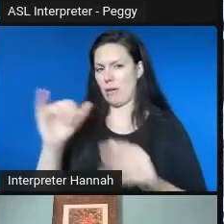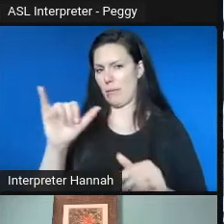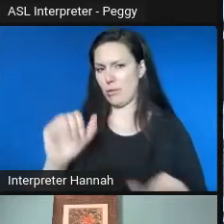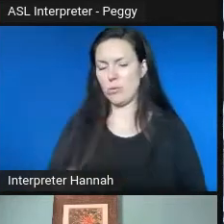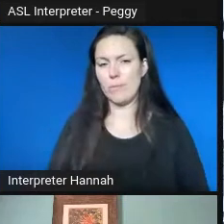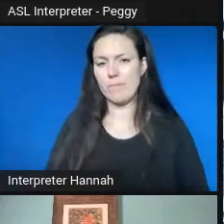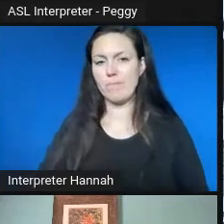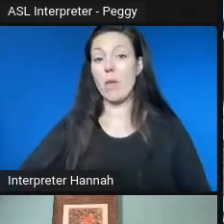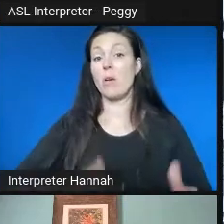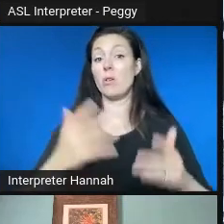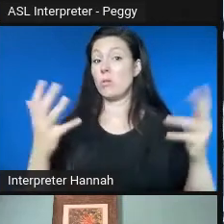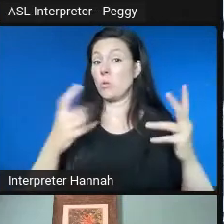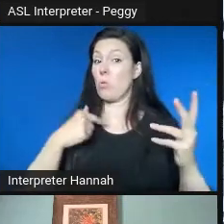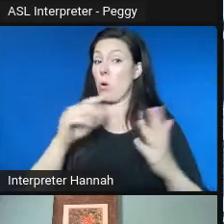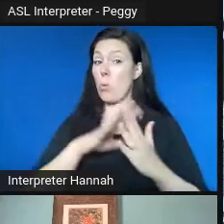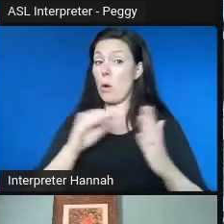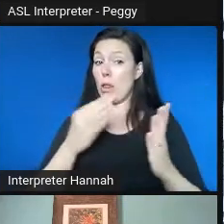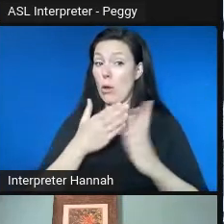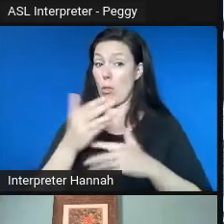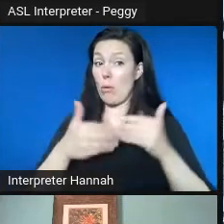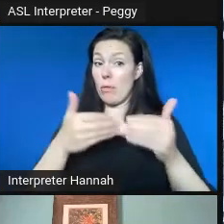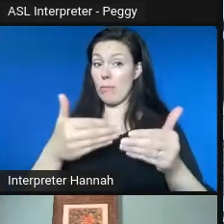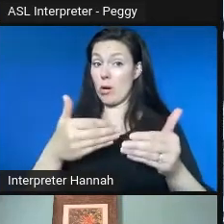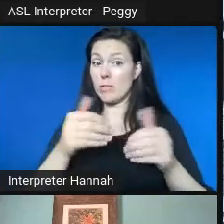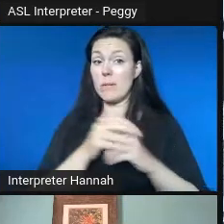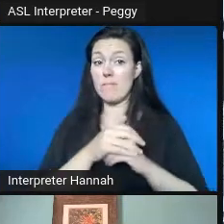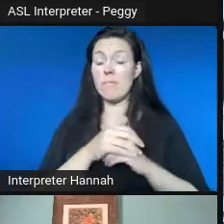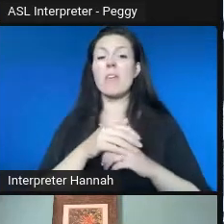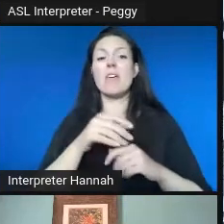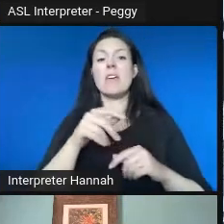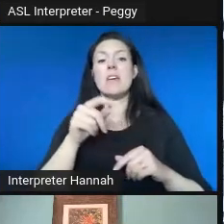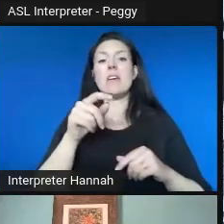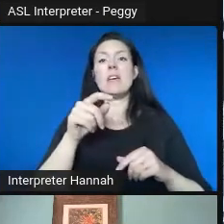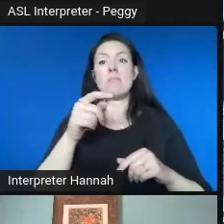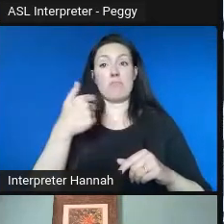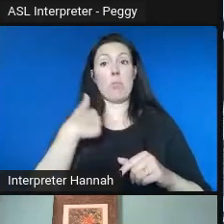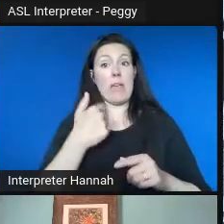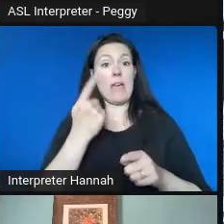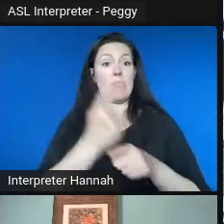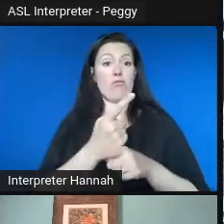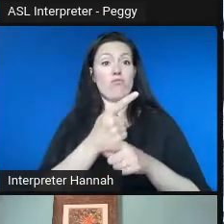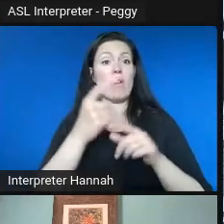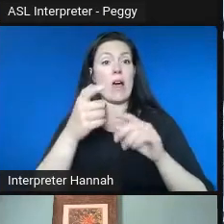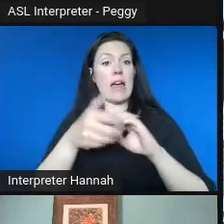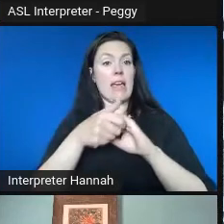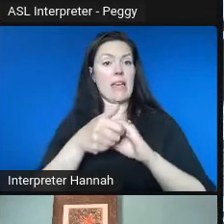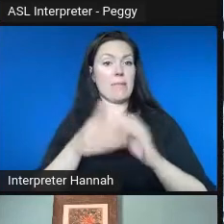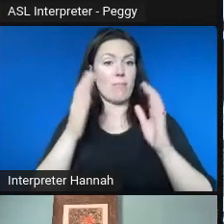this process is we had the right partners at the table. I think we had a great project team.